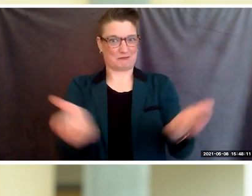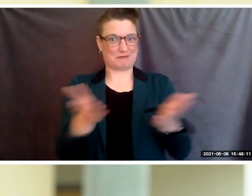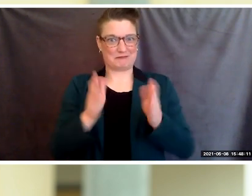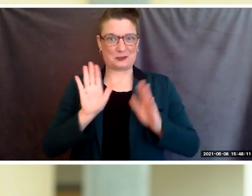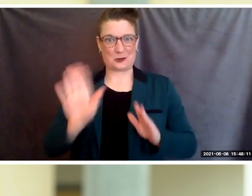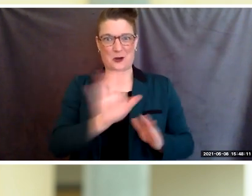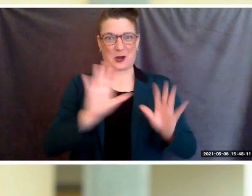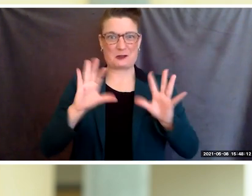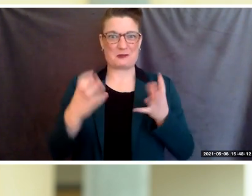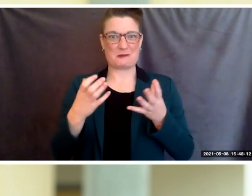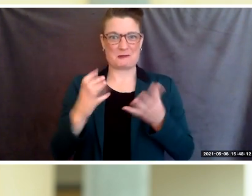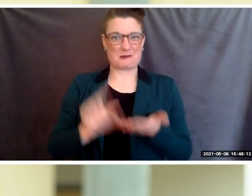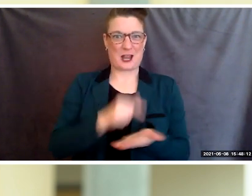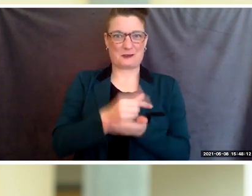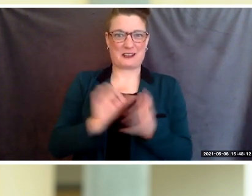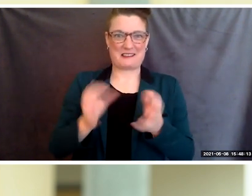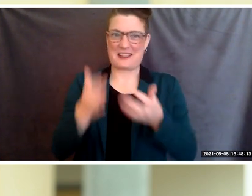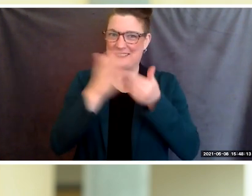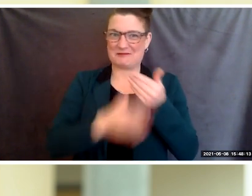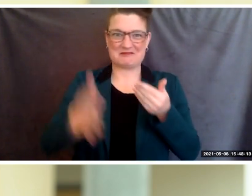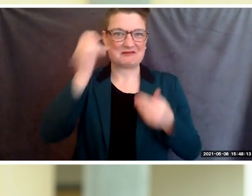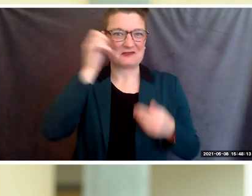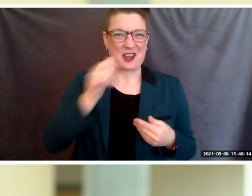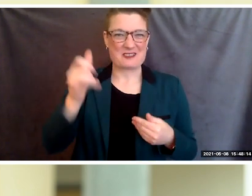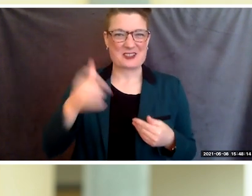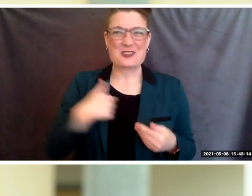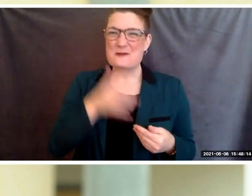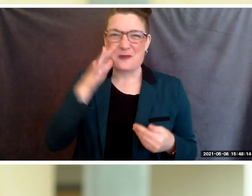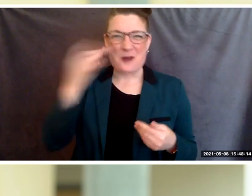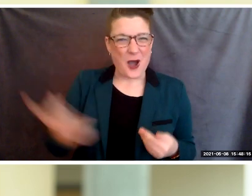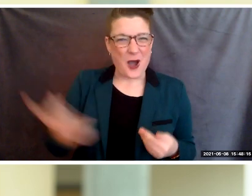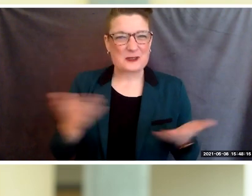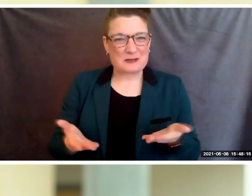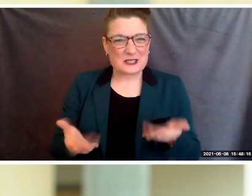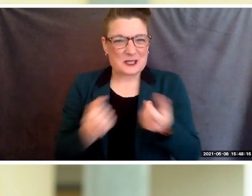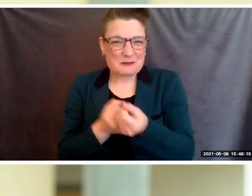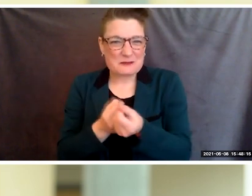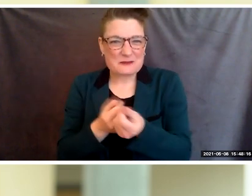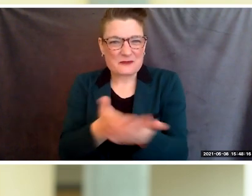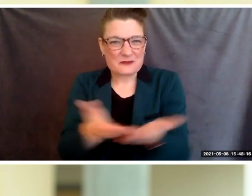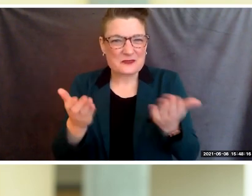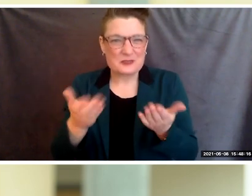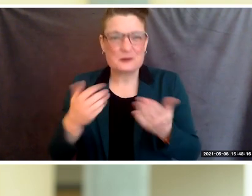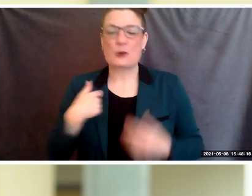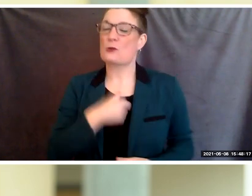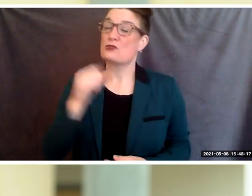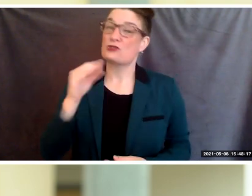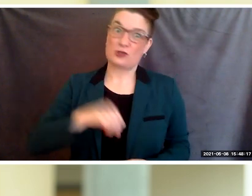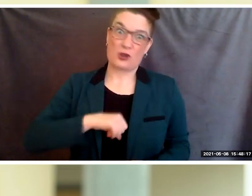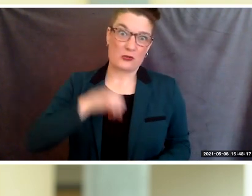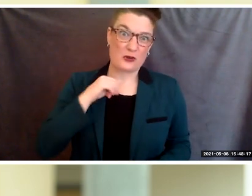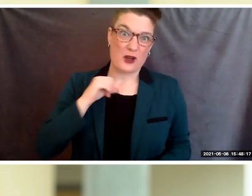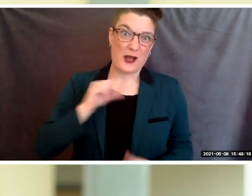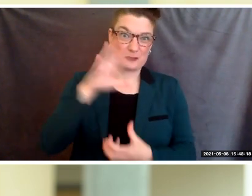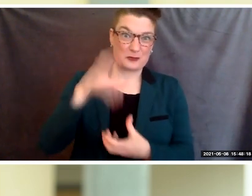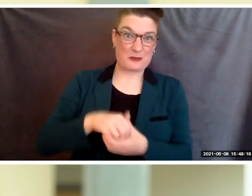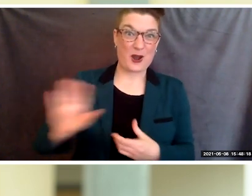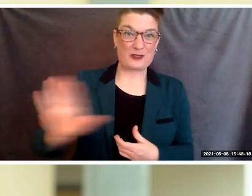We will always be here for you, always. We're so proud to have been a part of your journey, we wish you well,